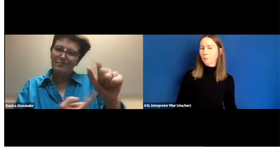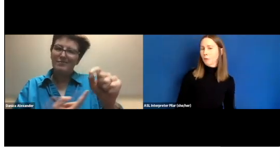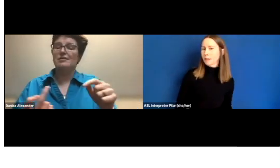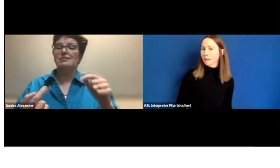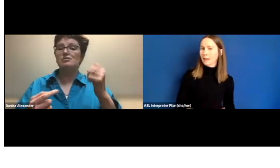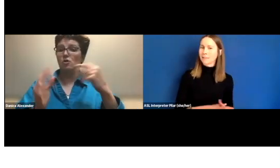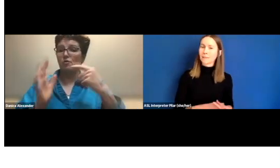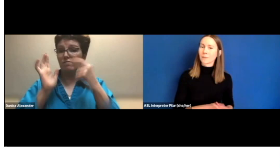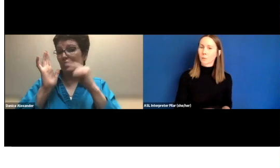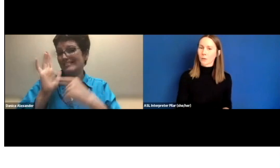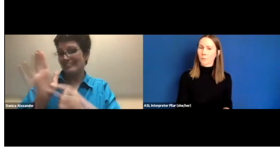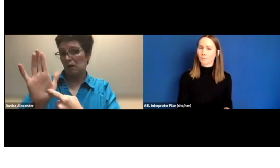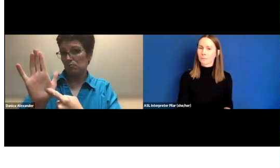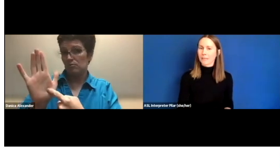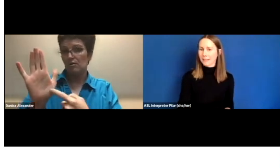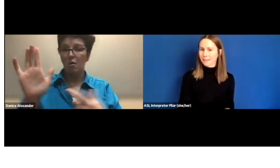but writing it as if it were in ASL.